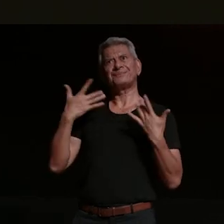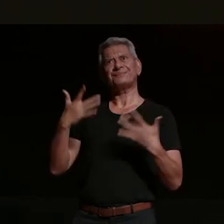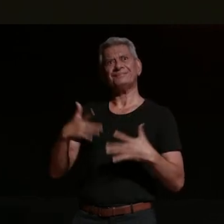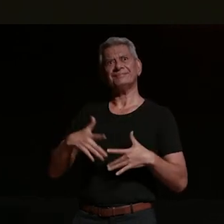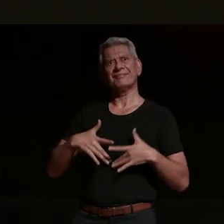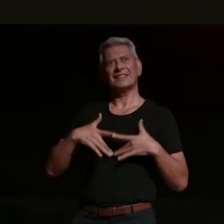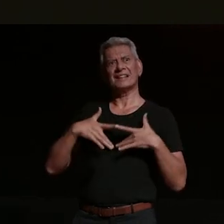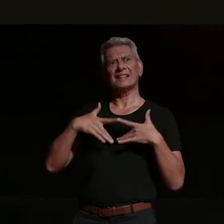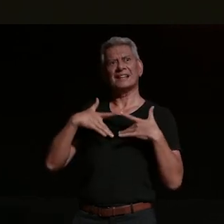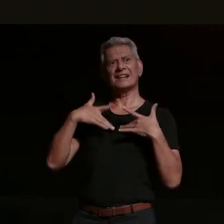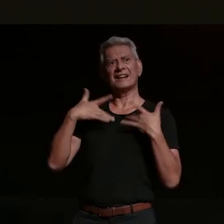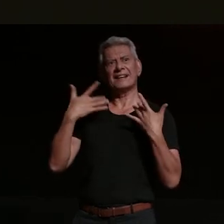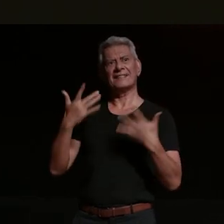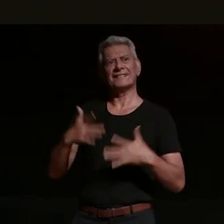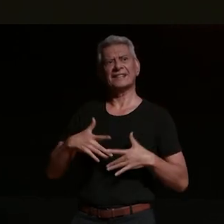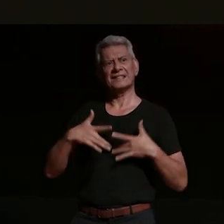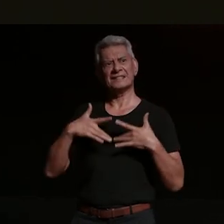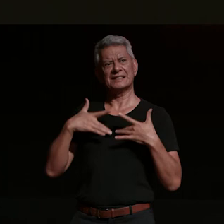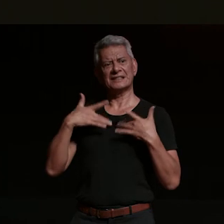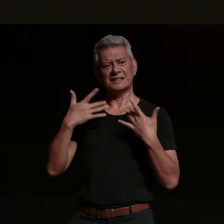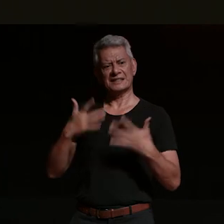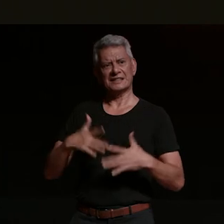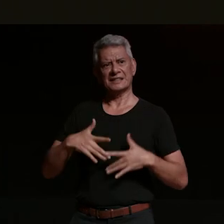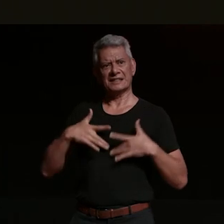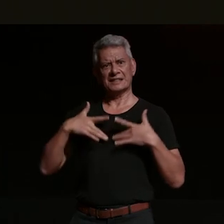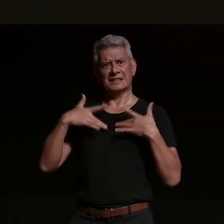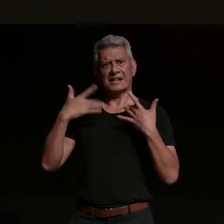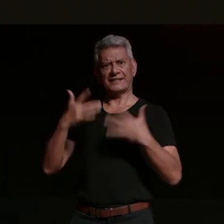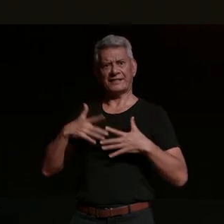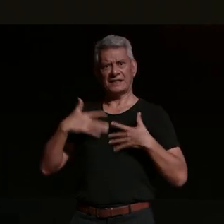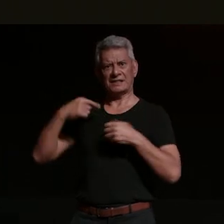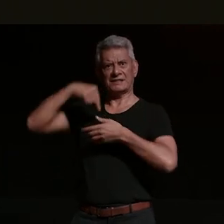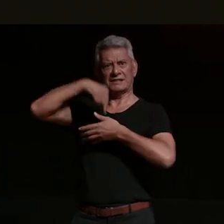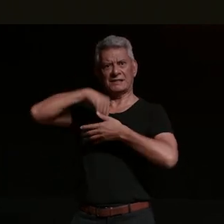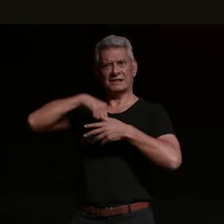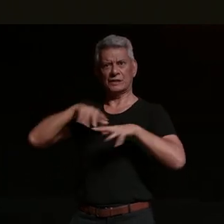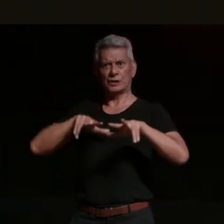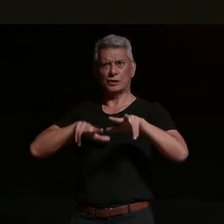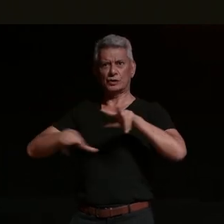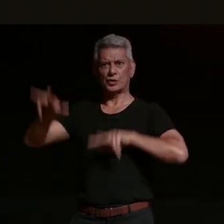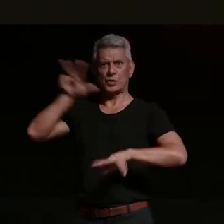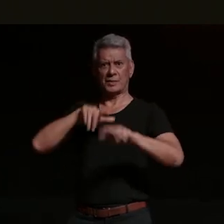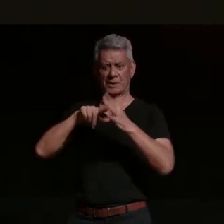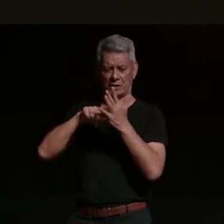repeat my cycles of turmeric trauma that i am now too fast for autonomy like the way